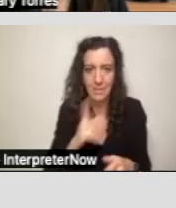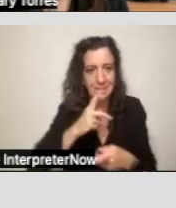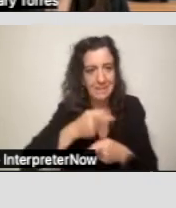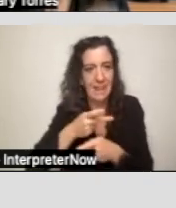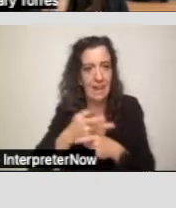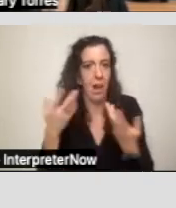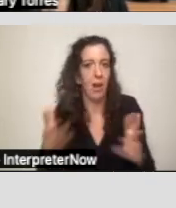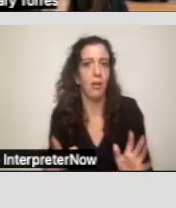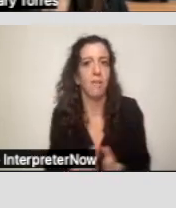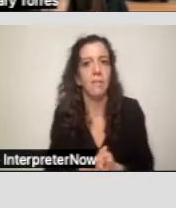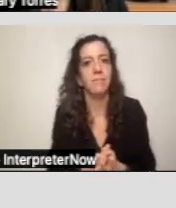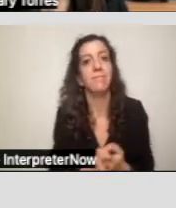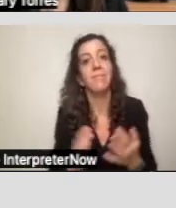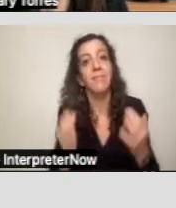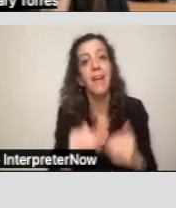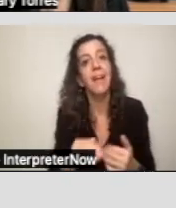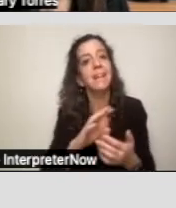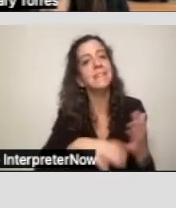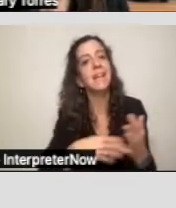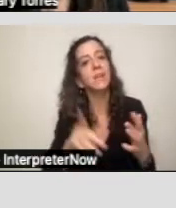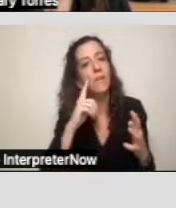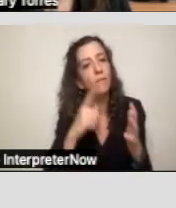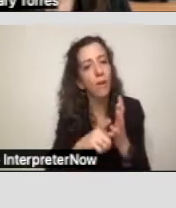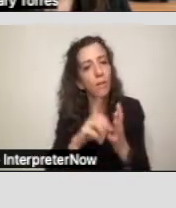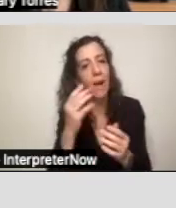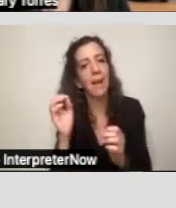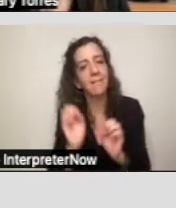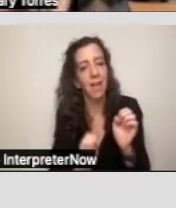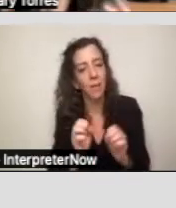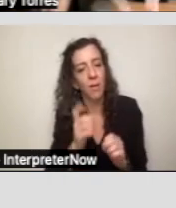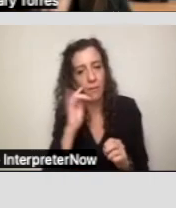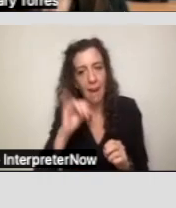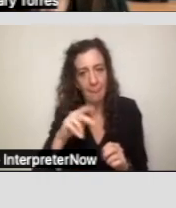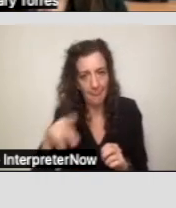And then there's a schedule for review and evaluation of the IPP, the outcomes.